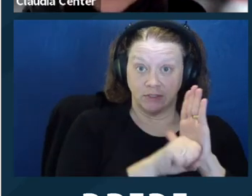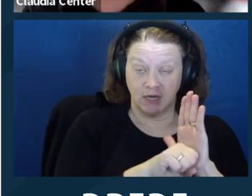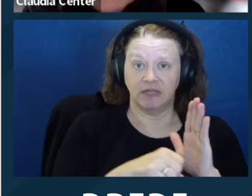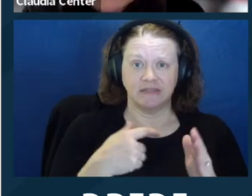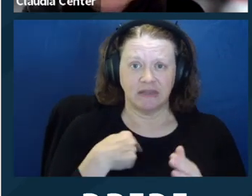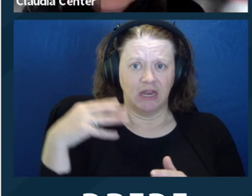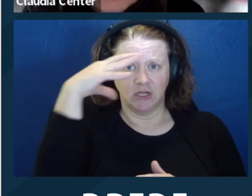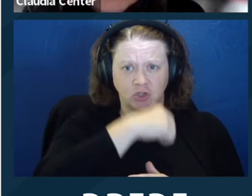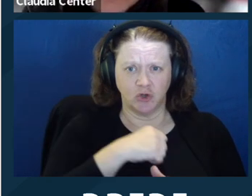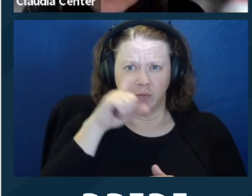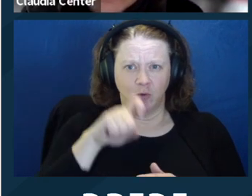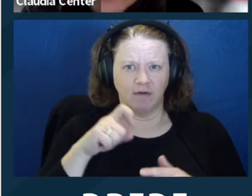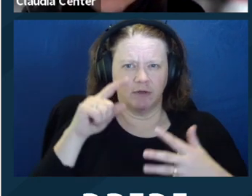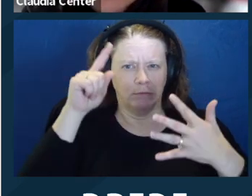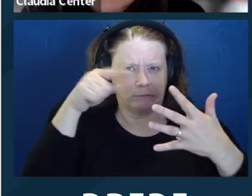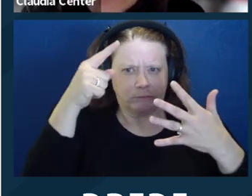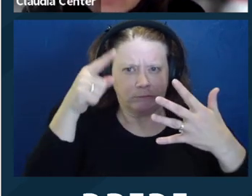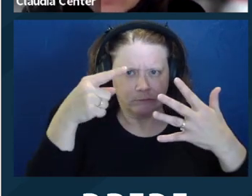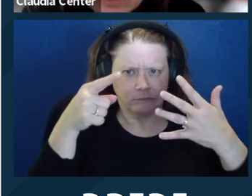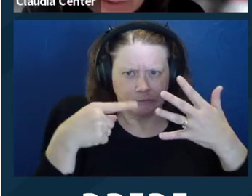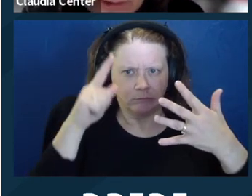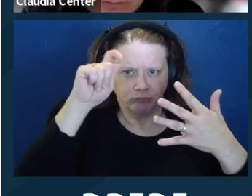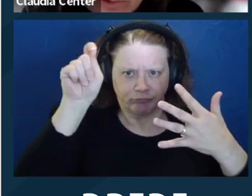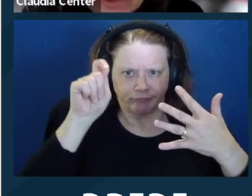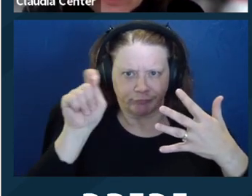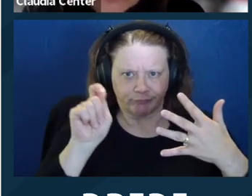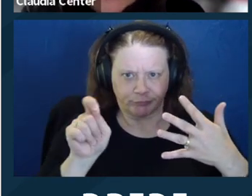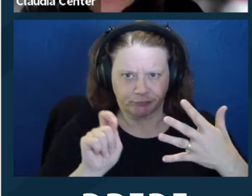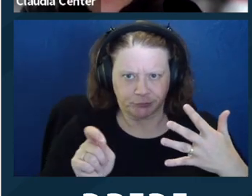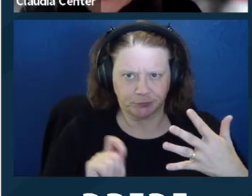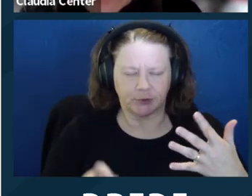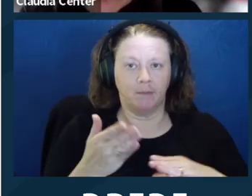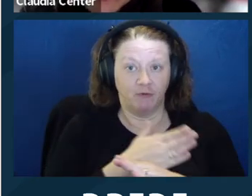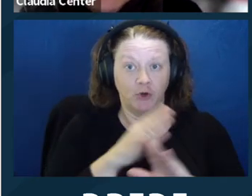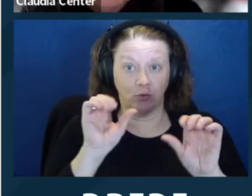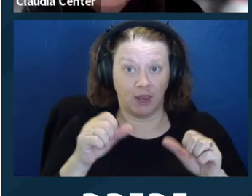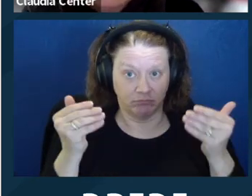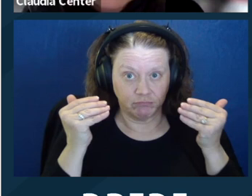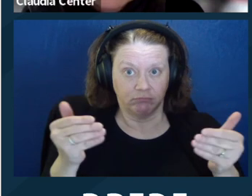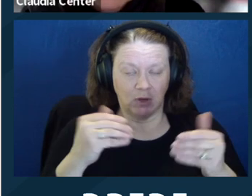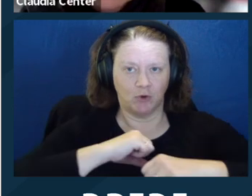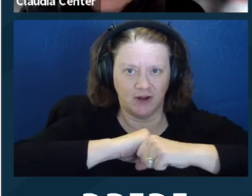you can do protective action. That's not true in California. We do not have that rule.